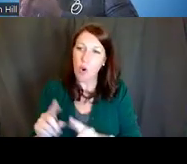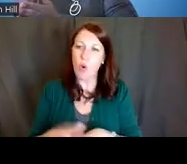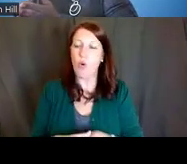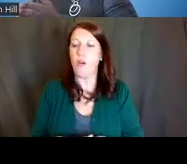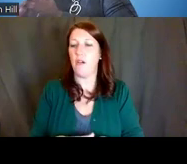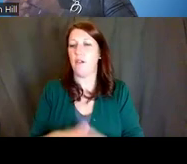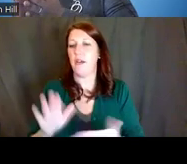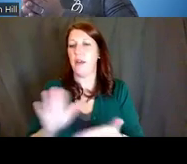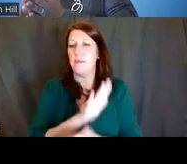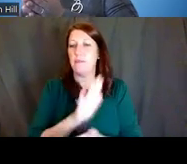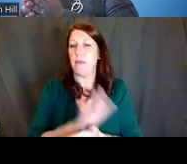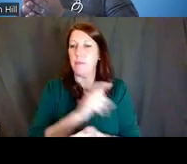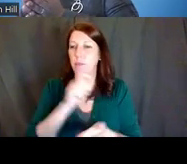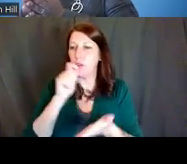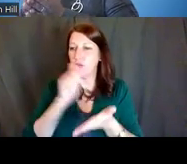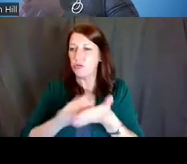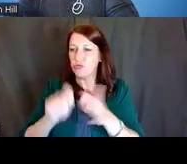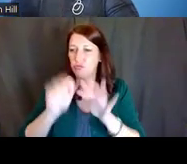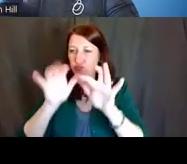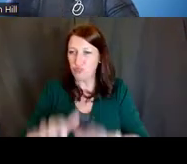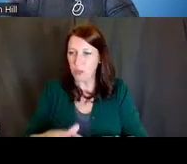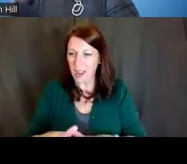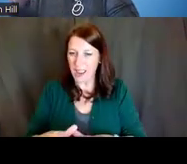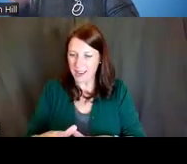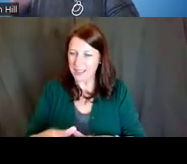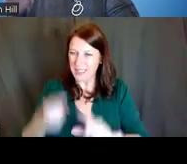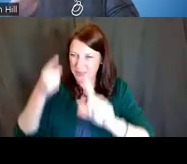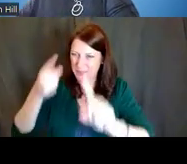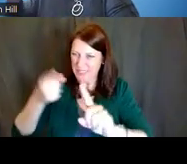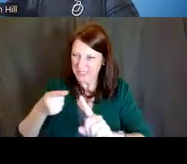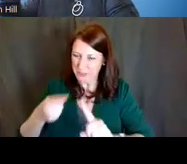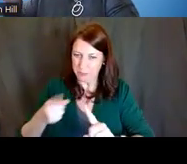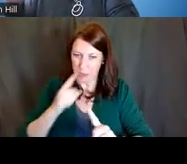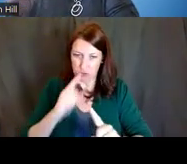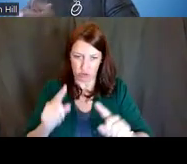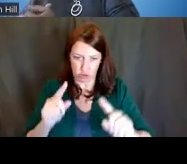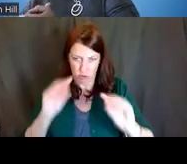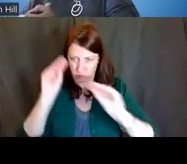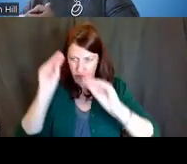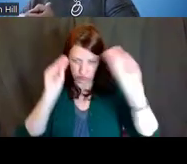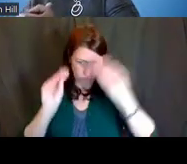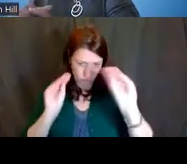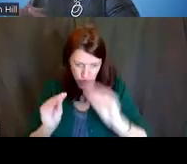and be specific -- make sure they align with those career development goals.